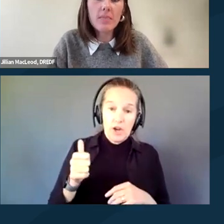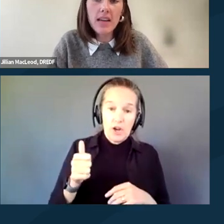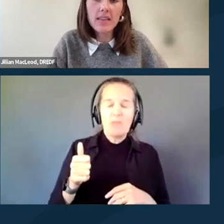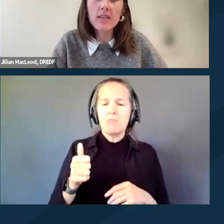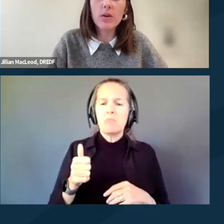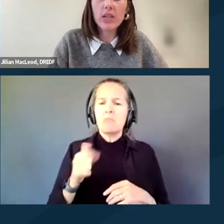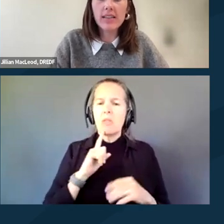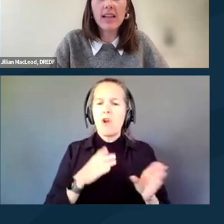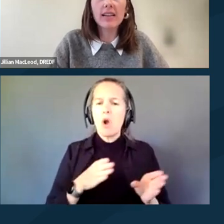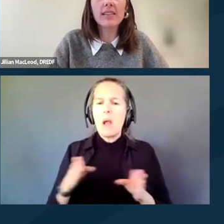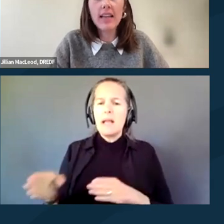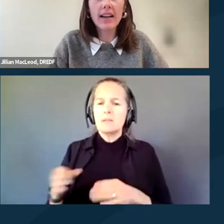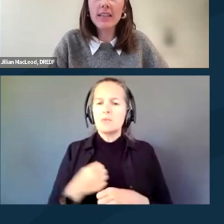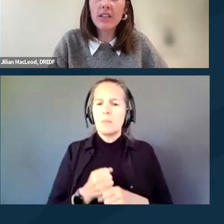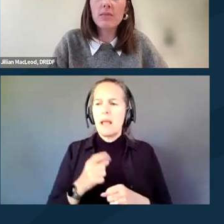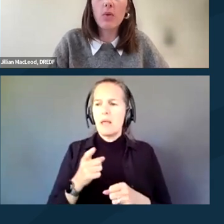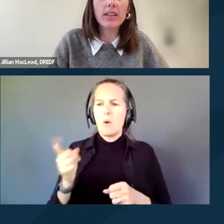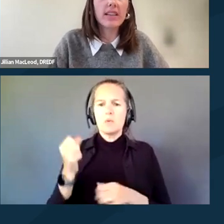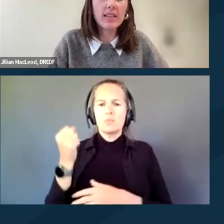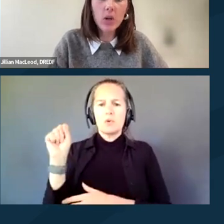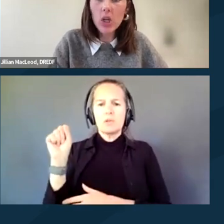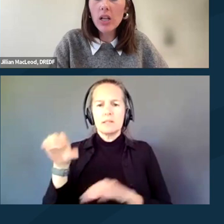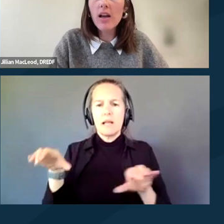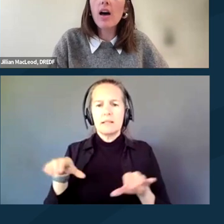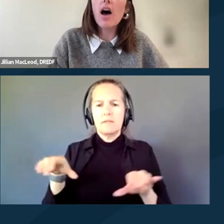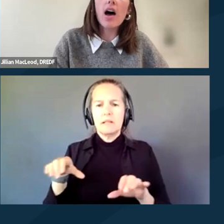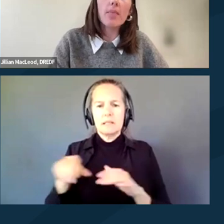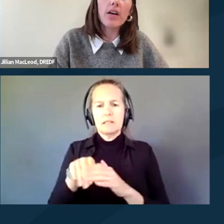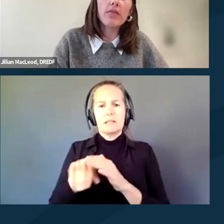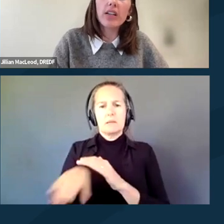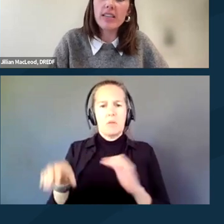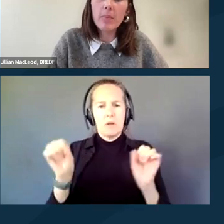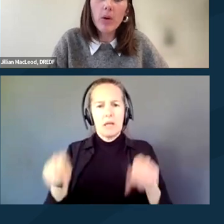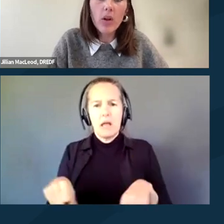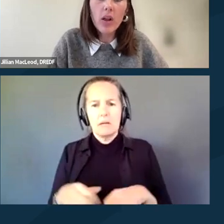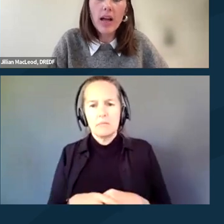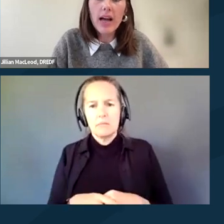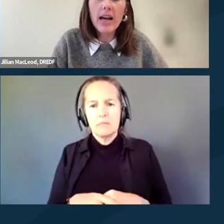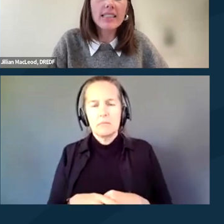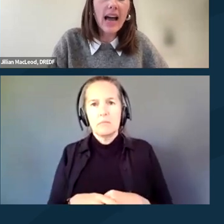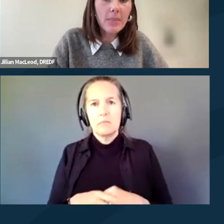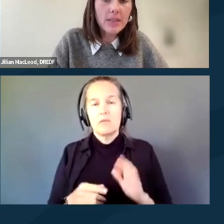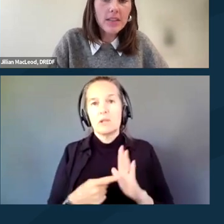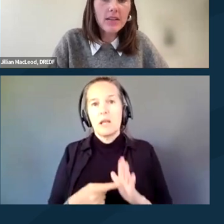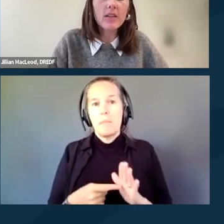to make these protest activities more accessible. For example, ADAPT,